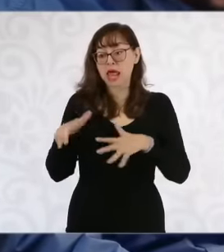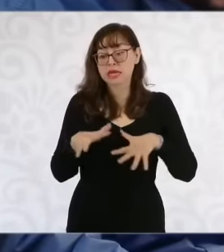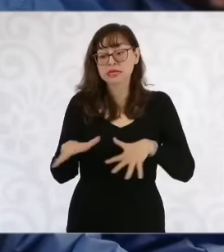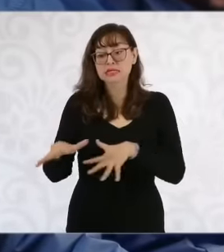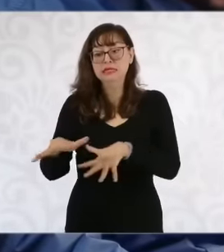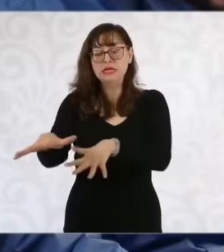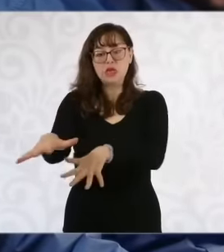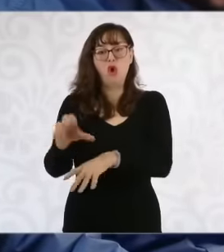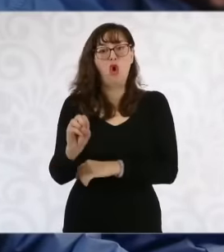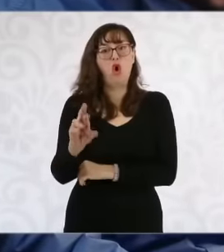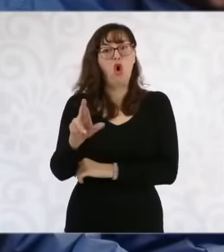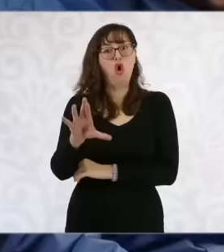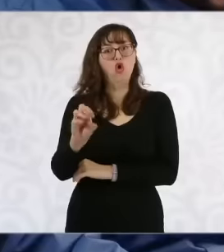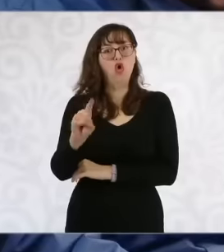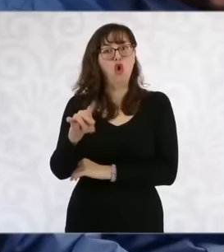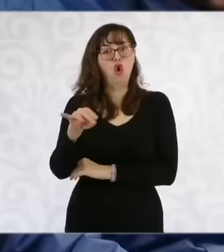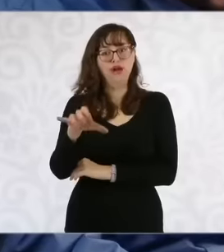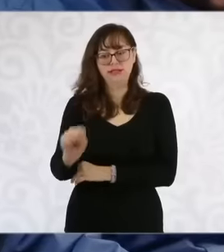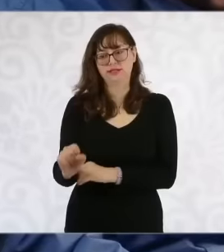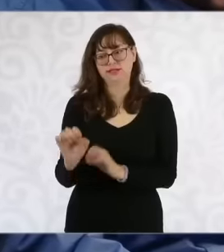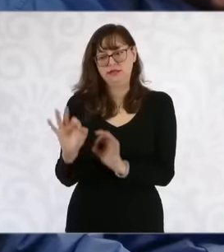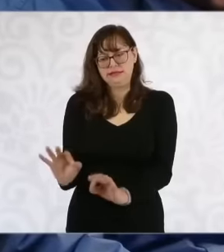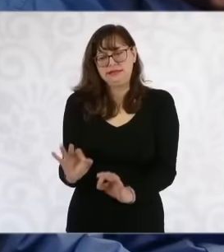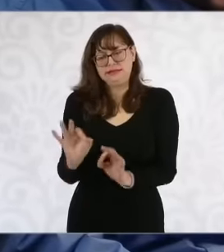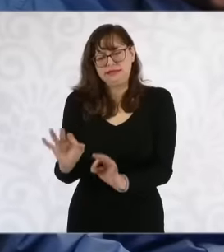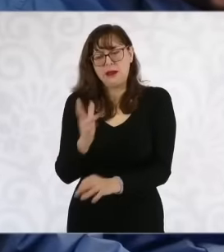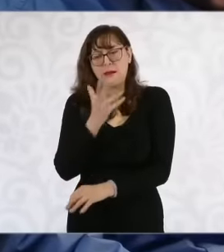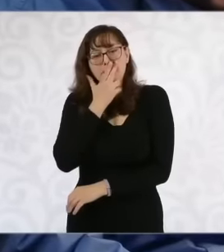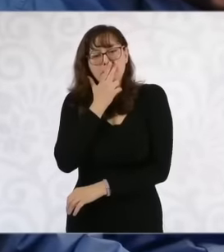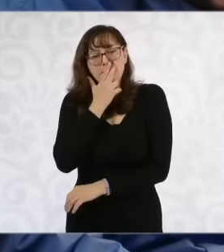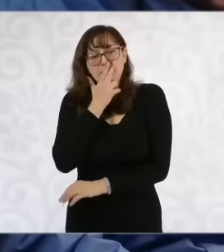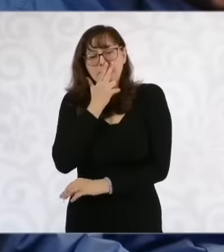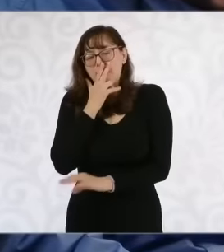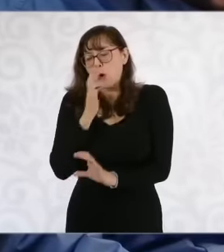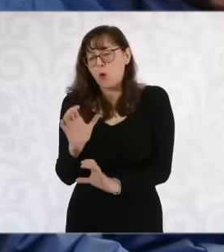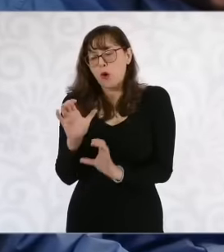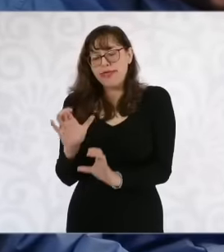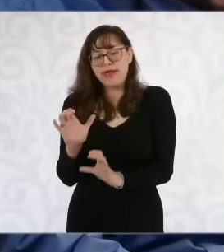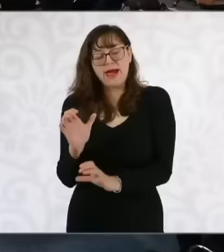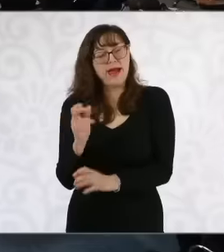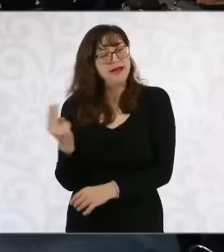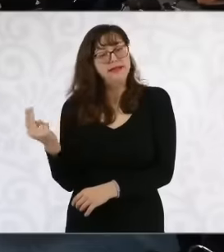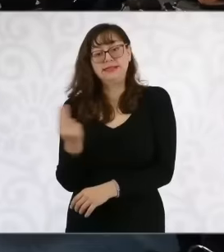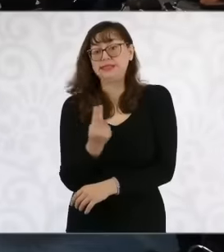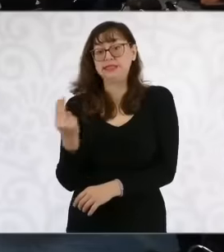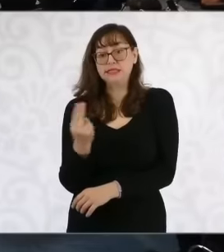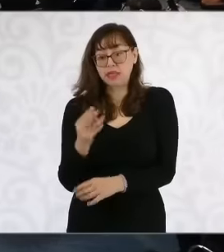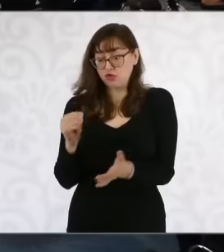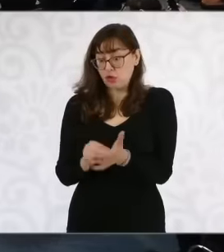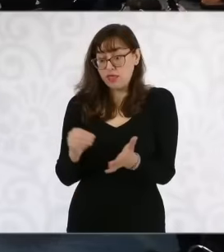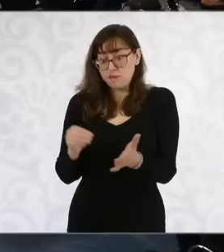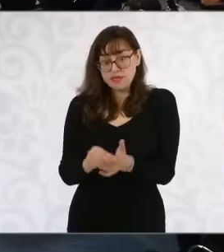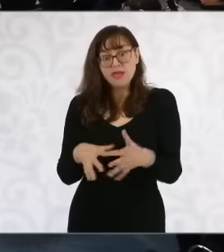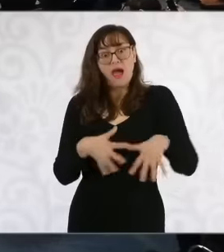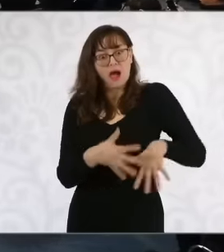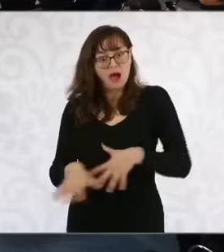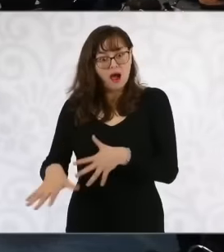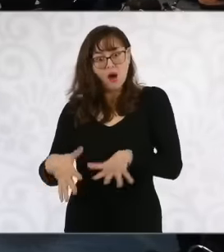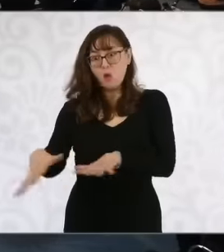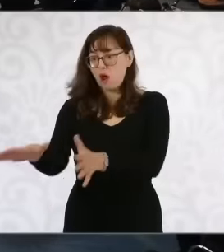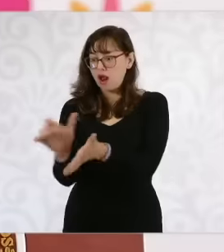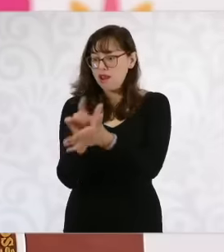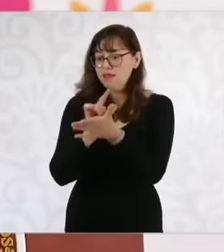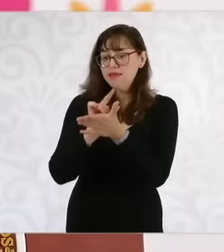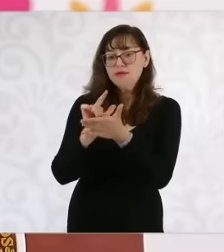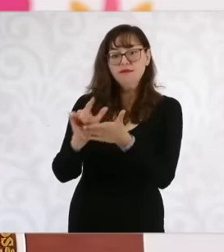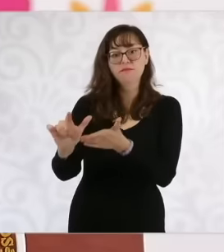, which is one of the living rivers that we have there in Puerto Vallarta and which is very important for